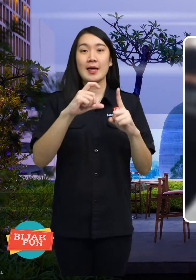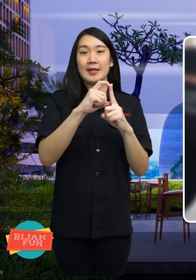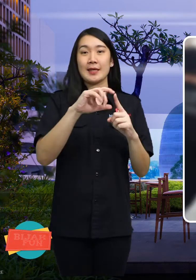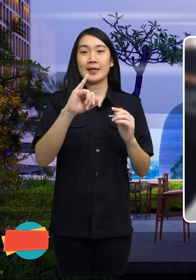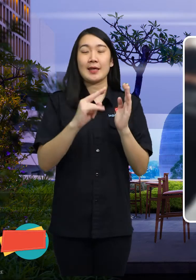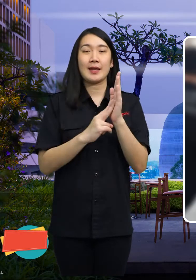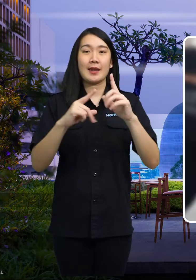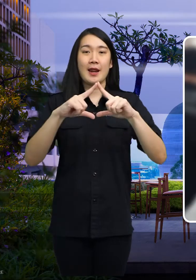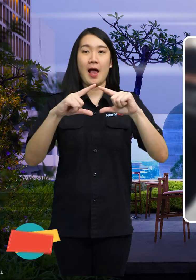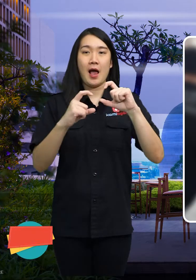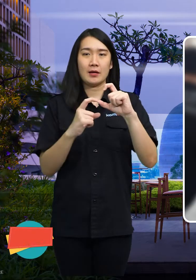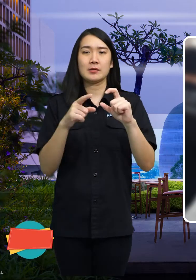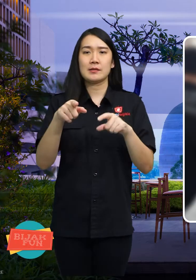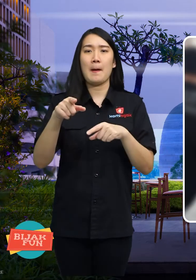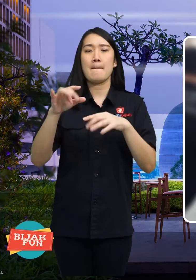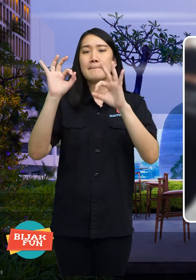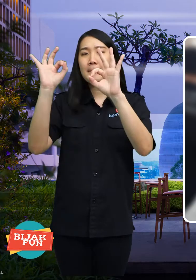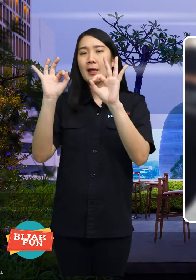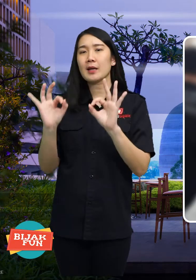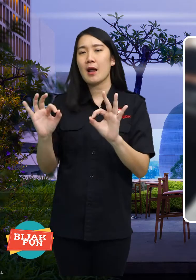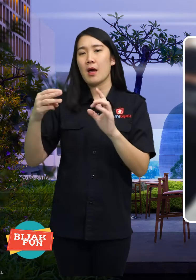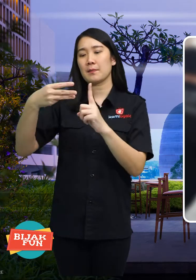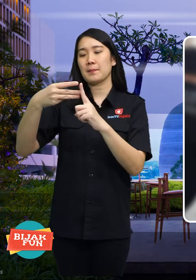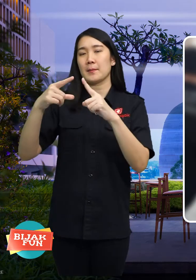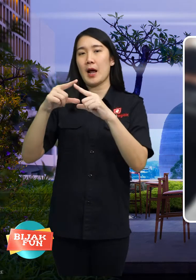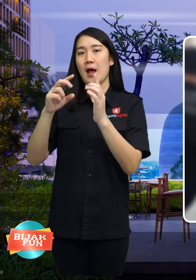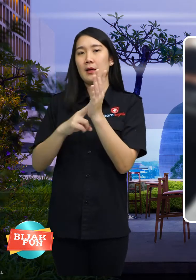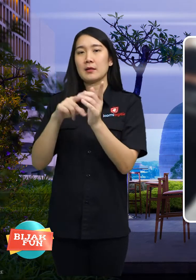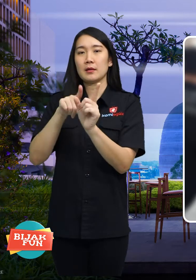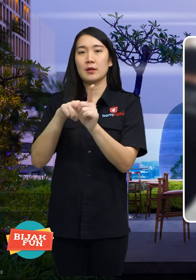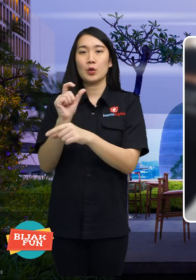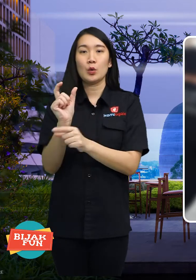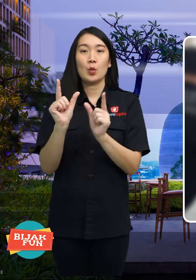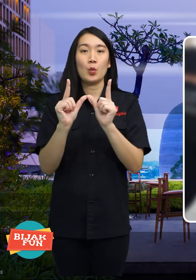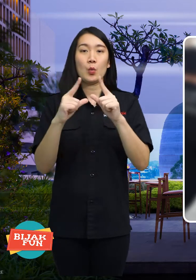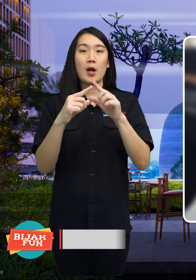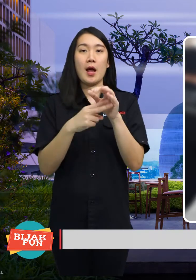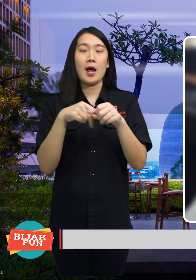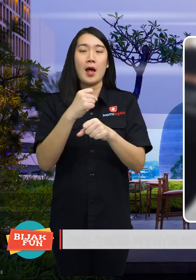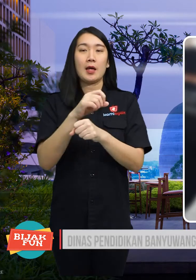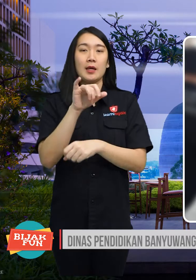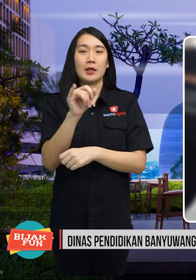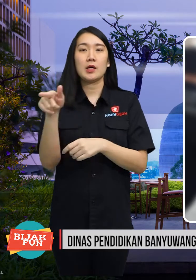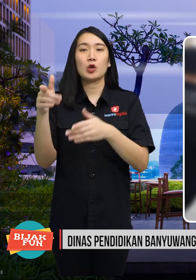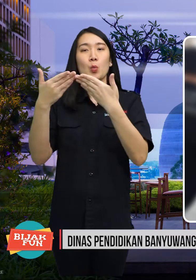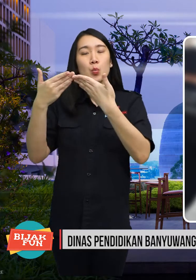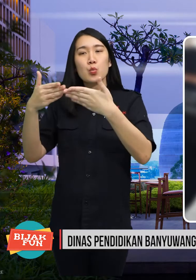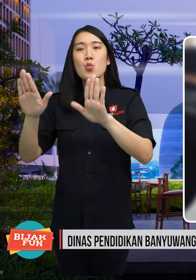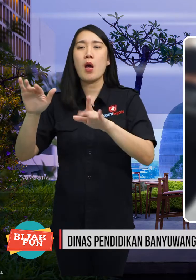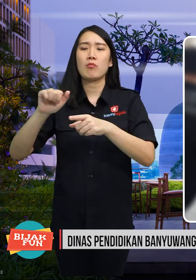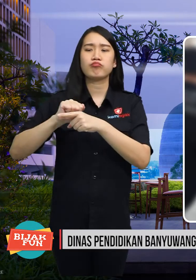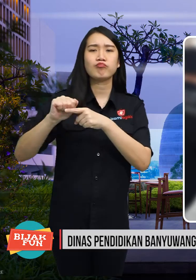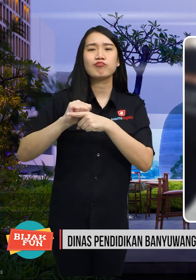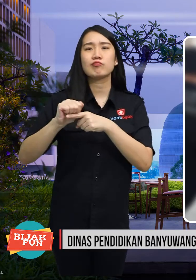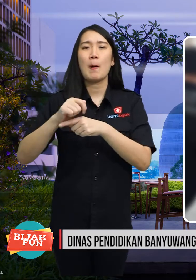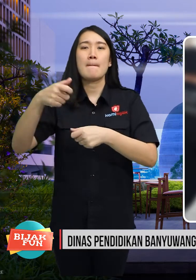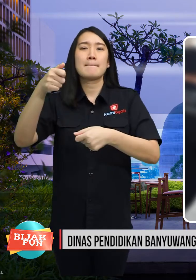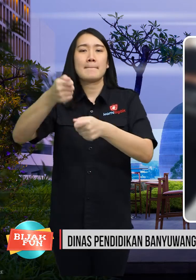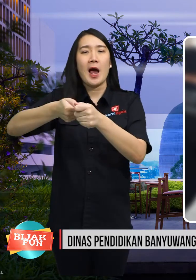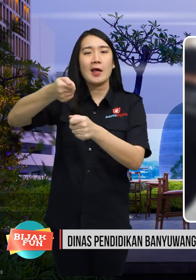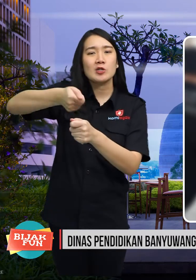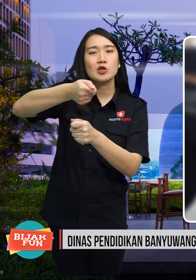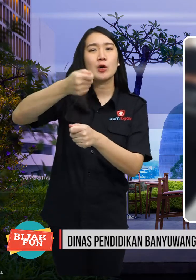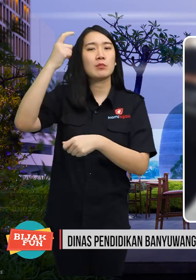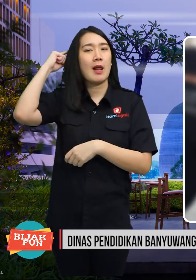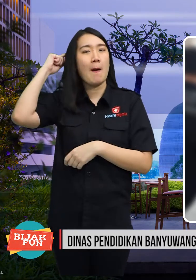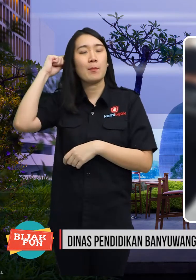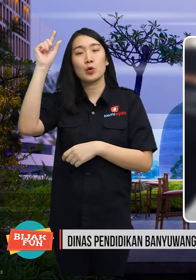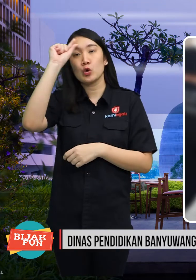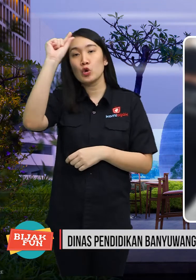Banyuwangi Education Office open barbershop training